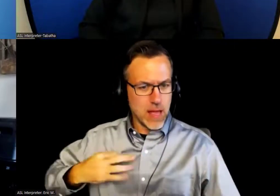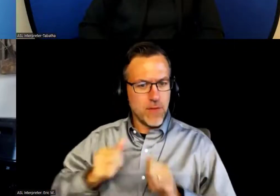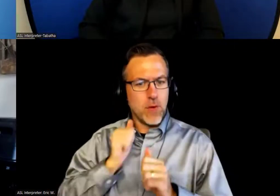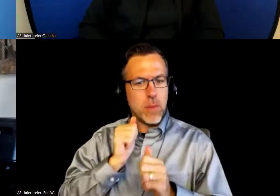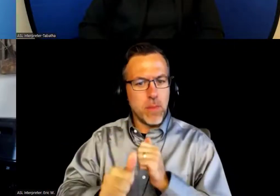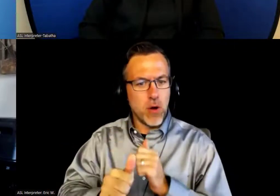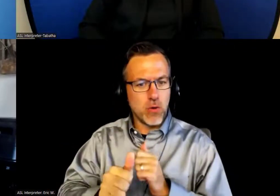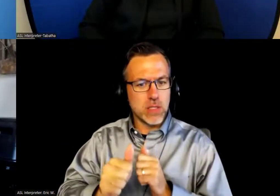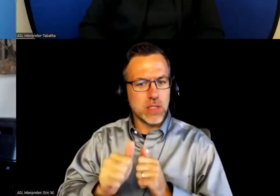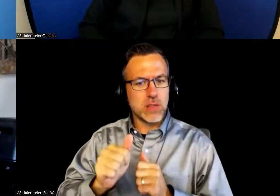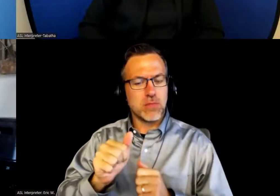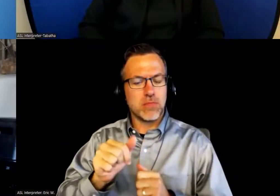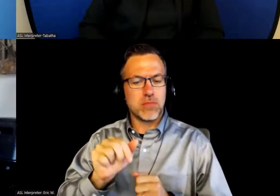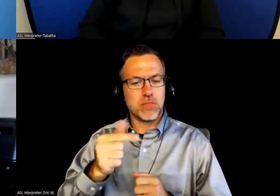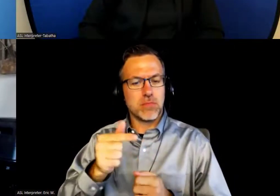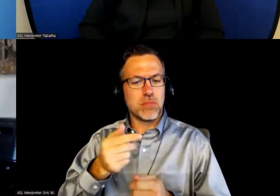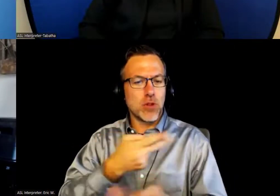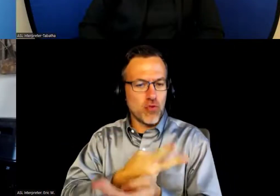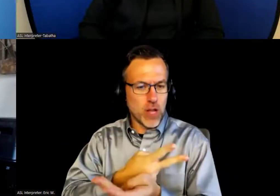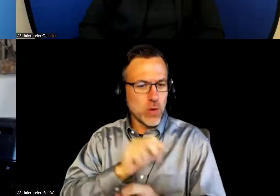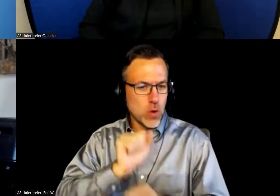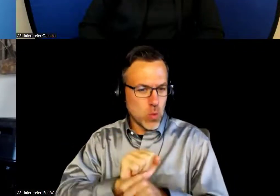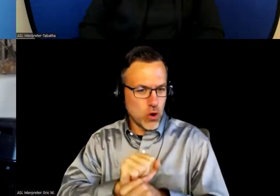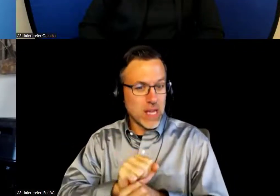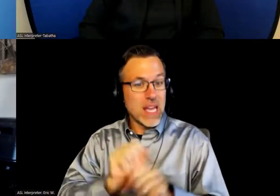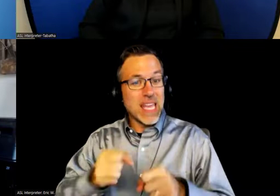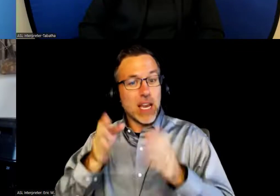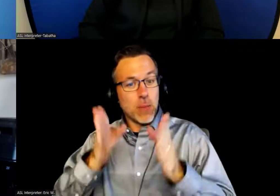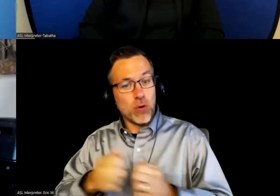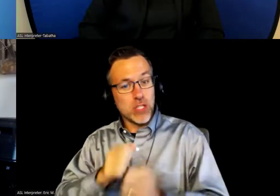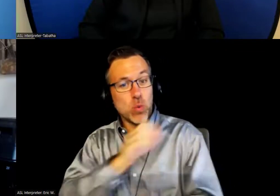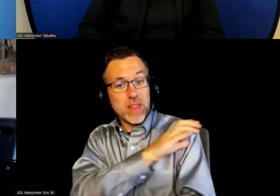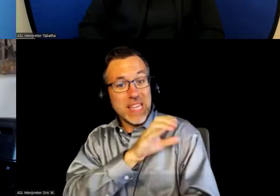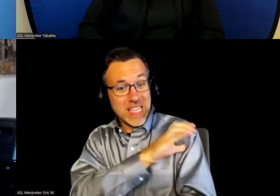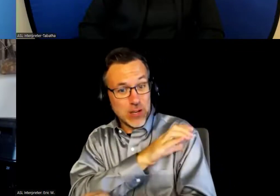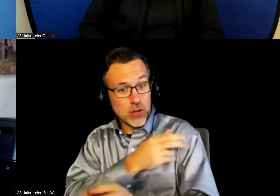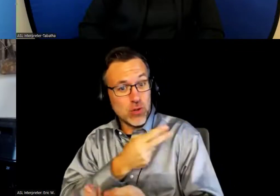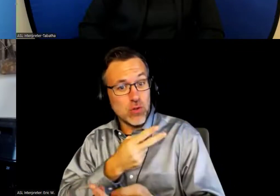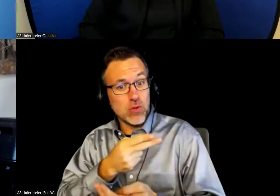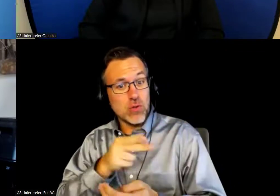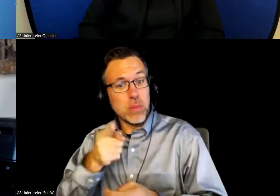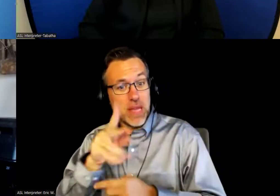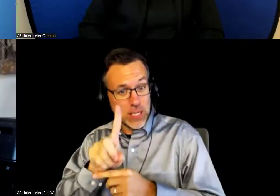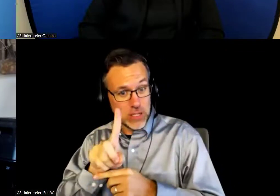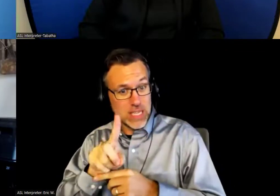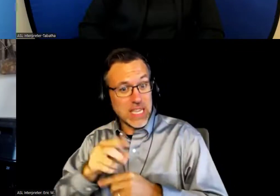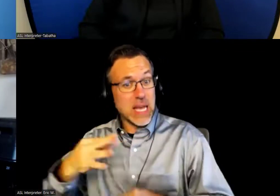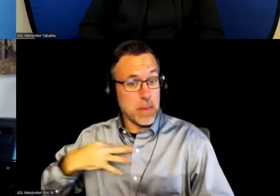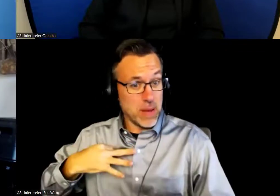However, can an individual with a clinical doctorate apply while still enrolled in their PhD program?